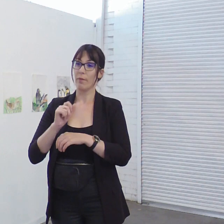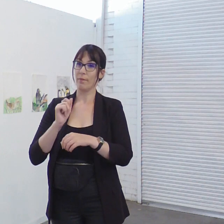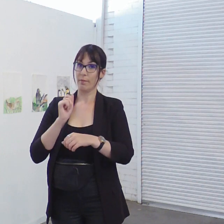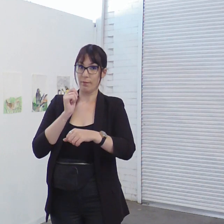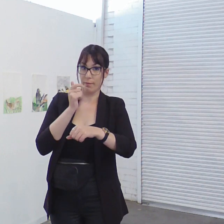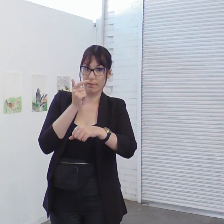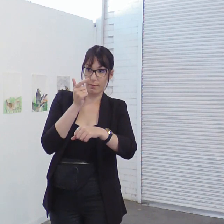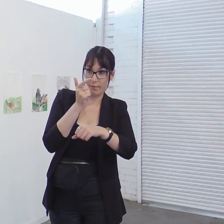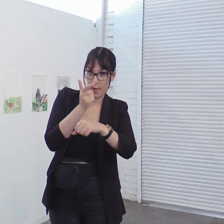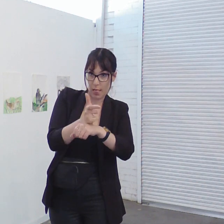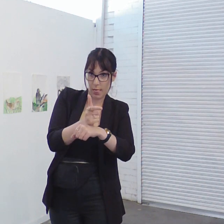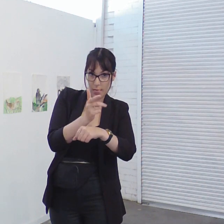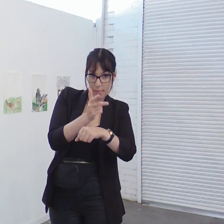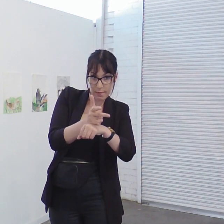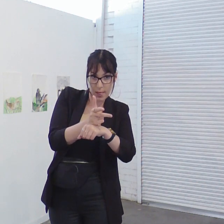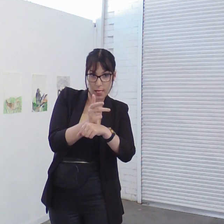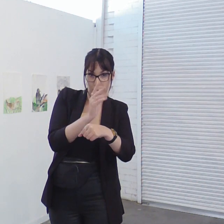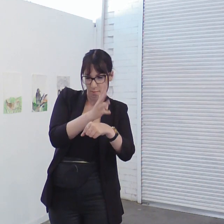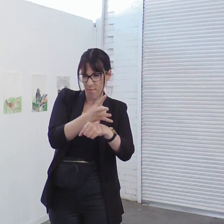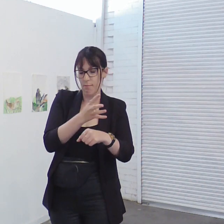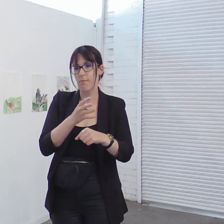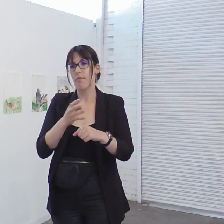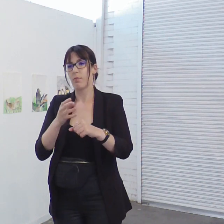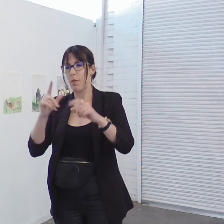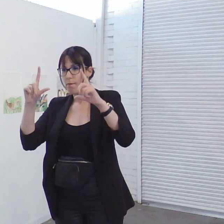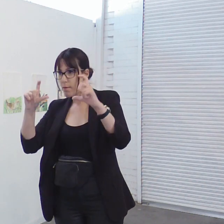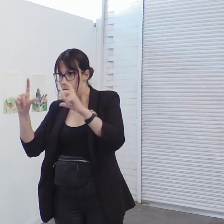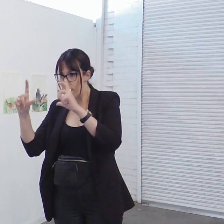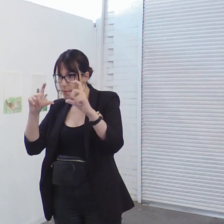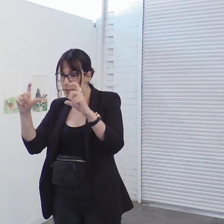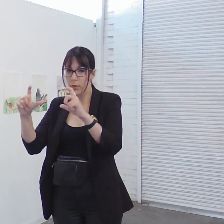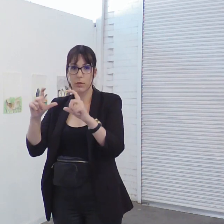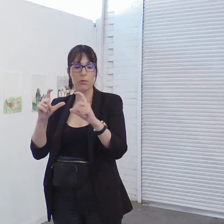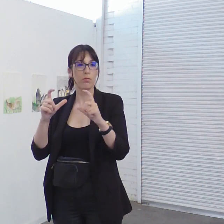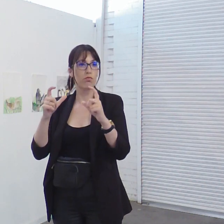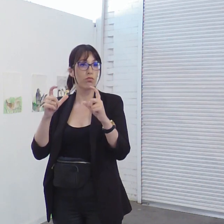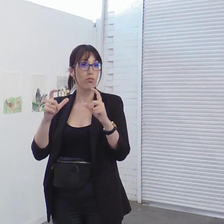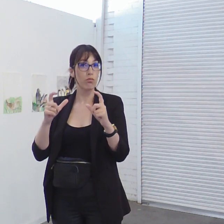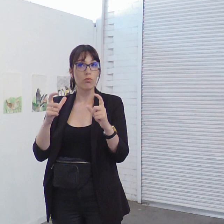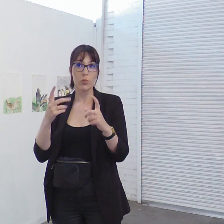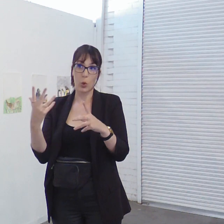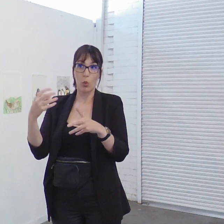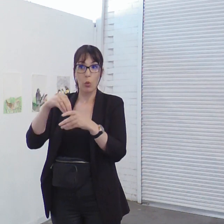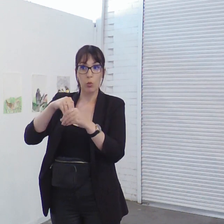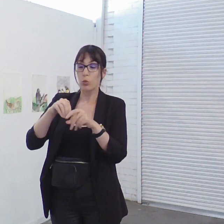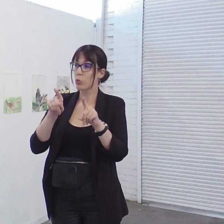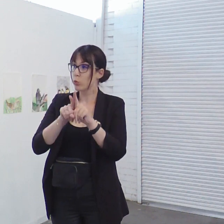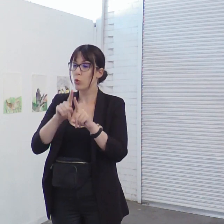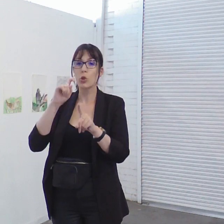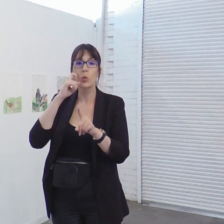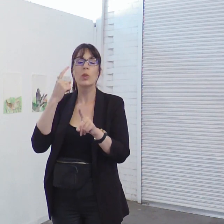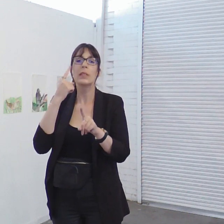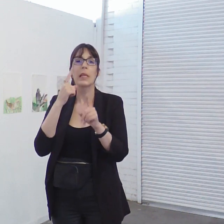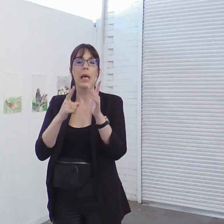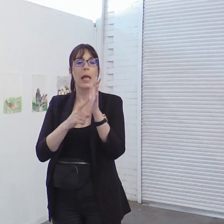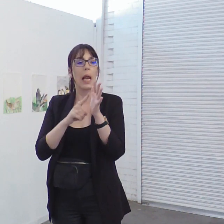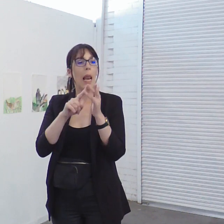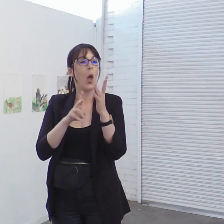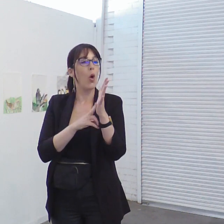photographic documentation we're also uh doing you'll see Leon around here today filming and